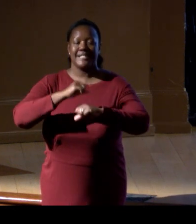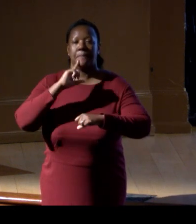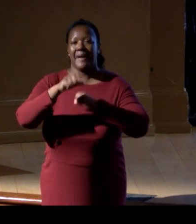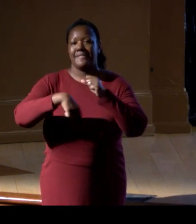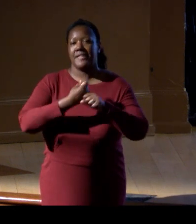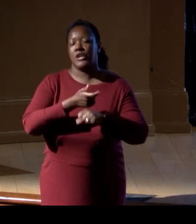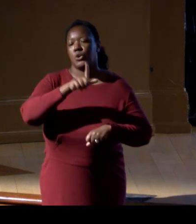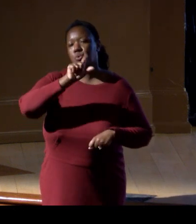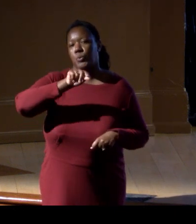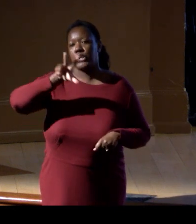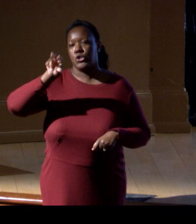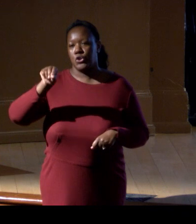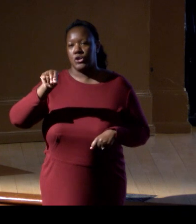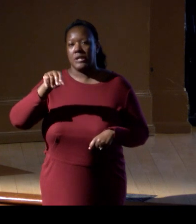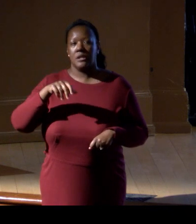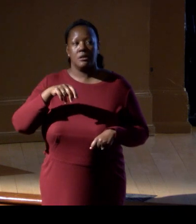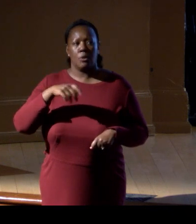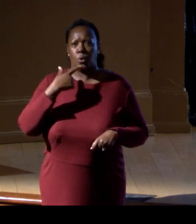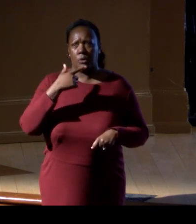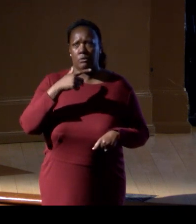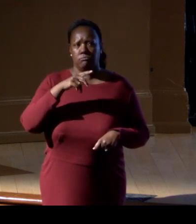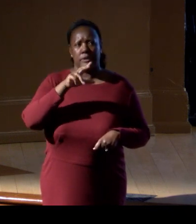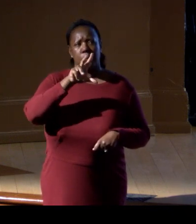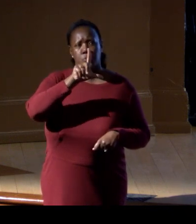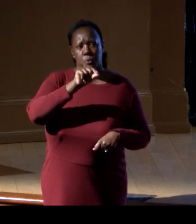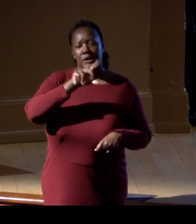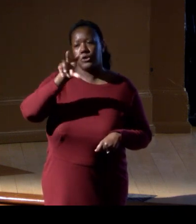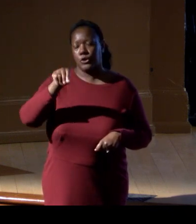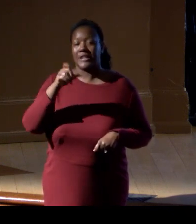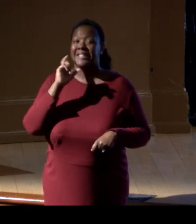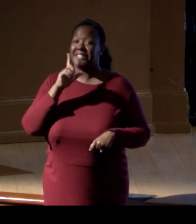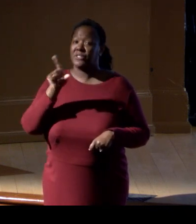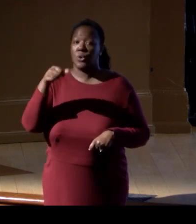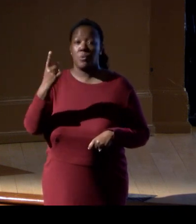the collapse of our life support system. So thank you so much for the great work you do,